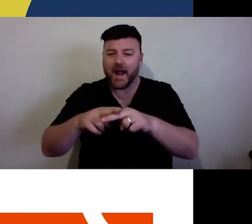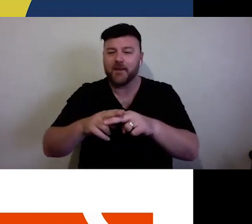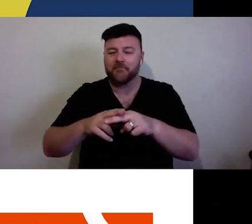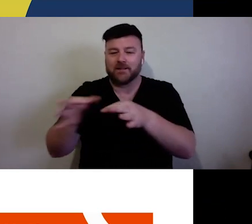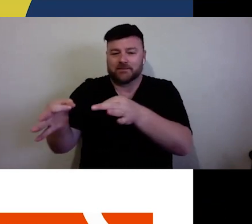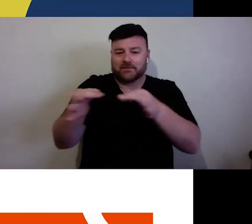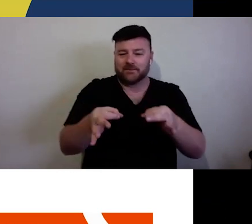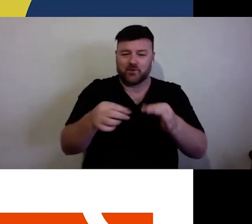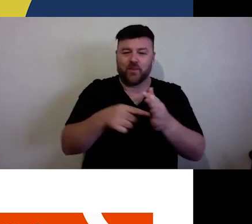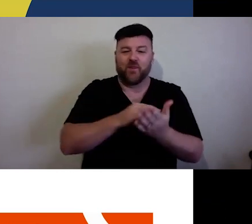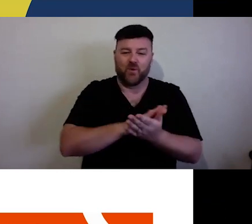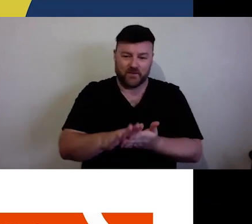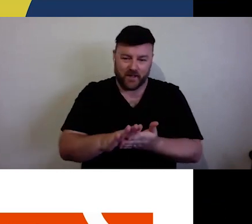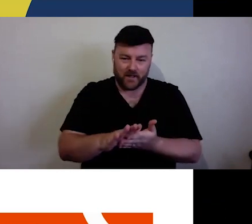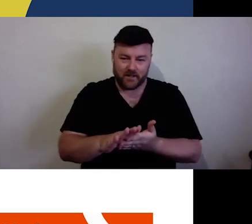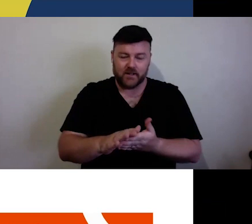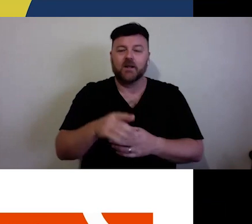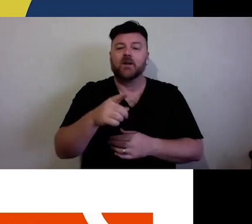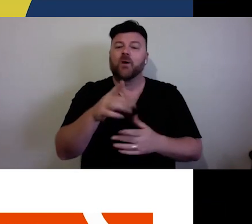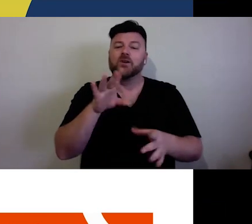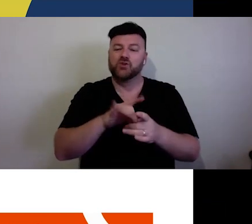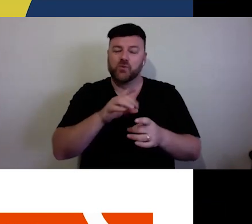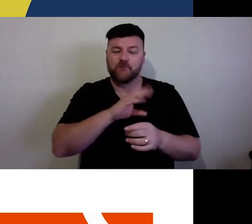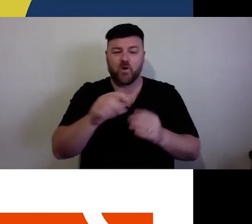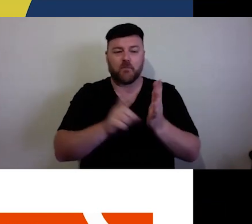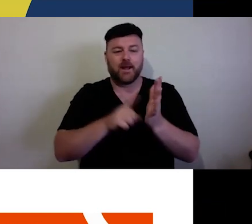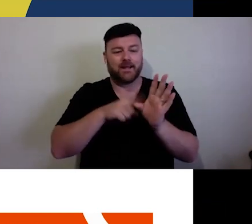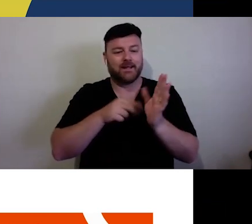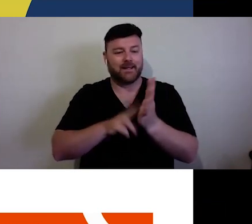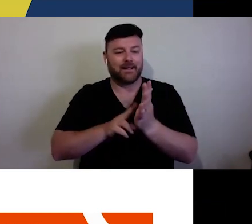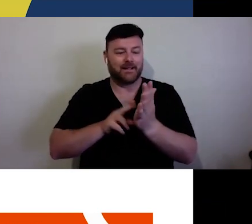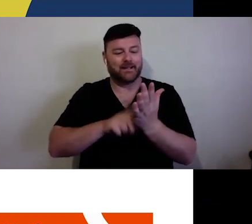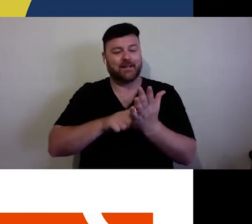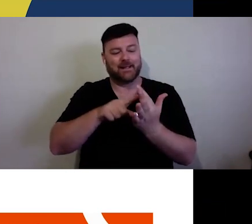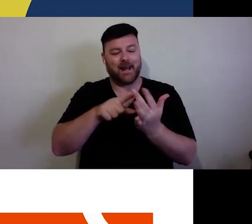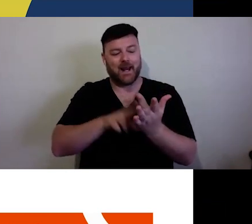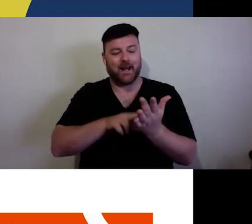are being joined by Lenine Bourke where she will talk about her